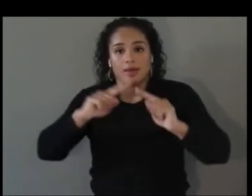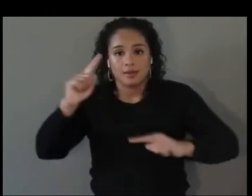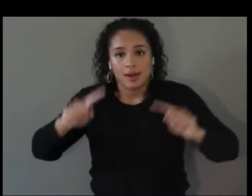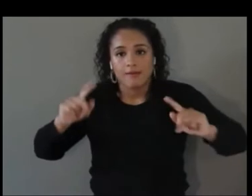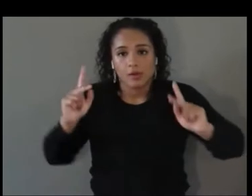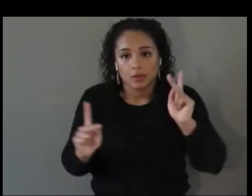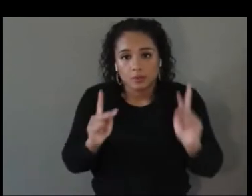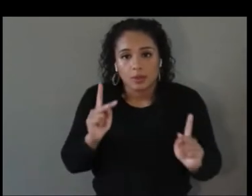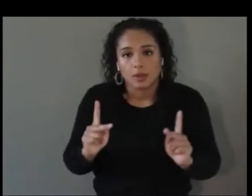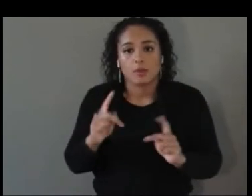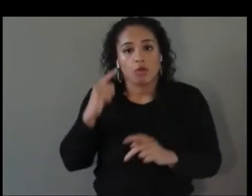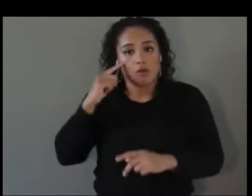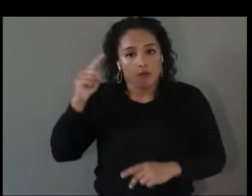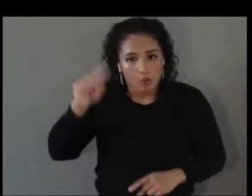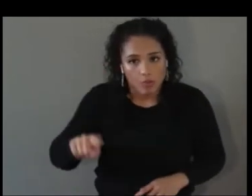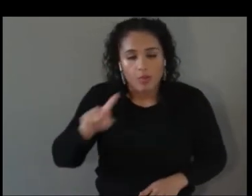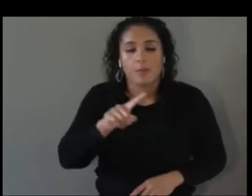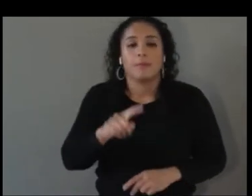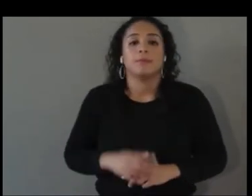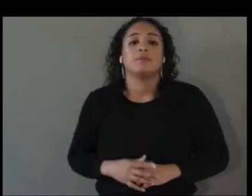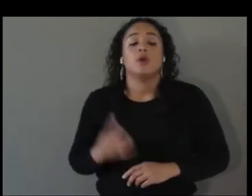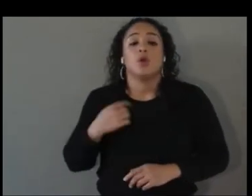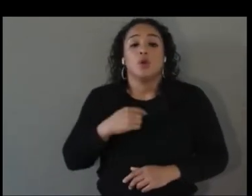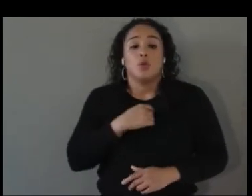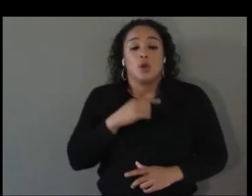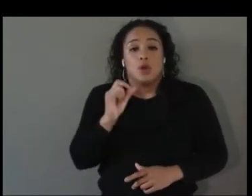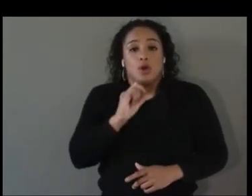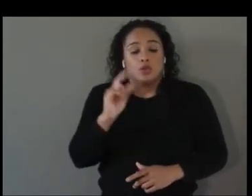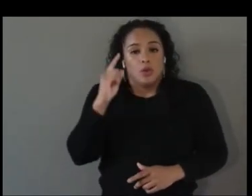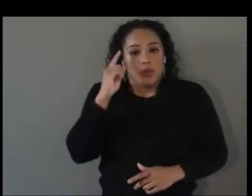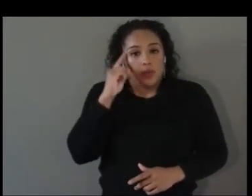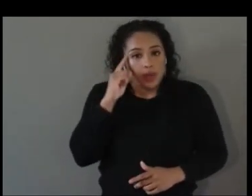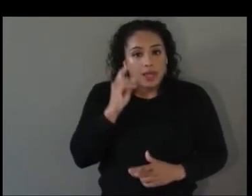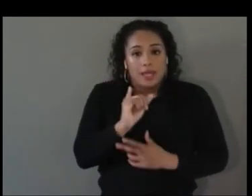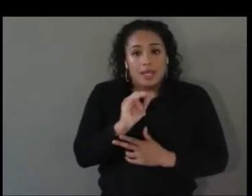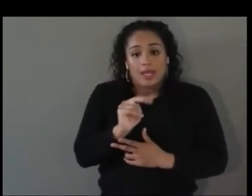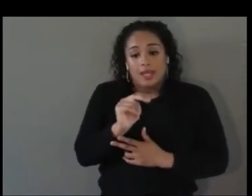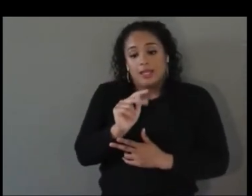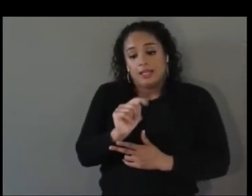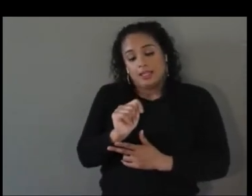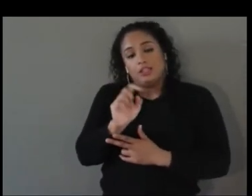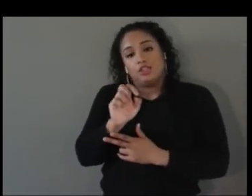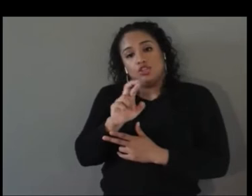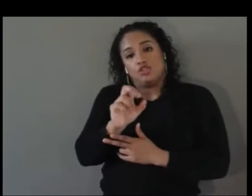account intersectionality because actually we're not one person -- we're to the one trait, we're many,